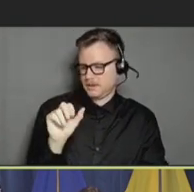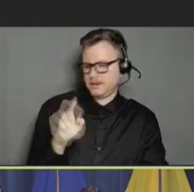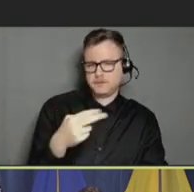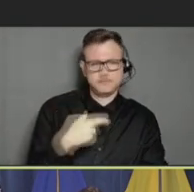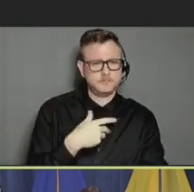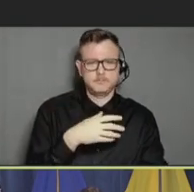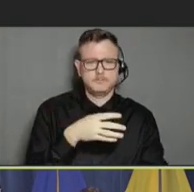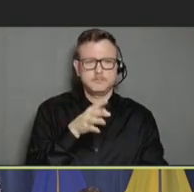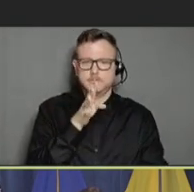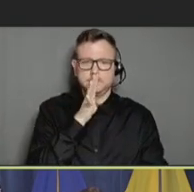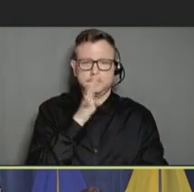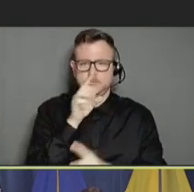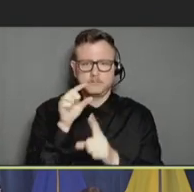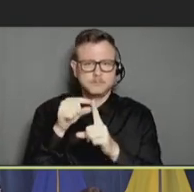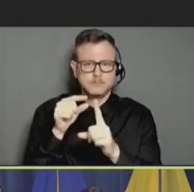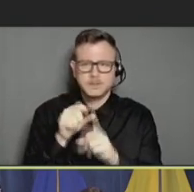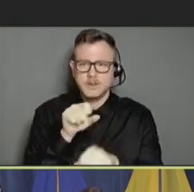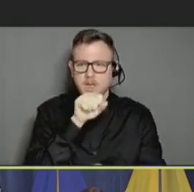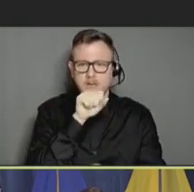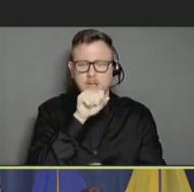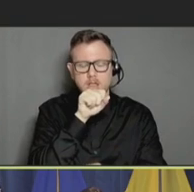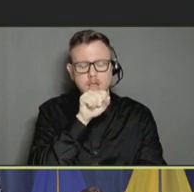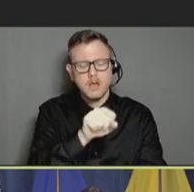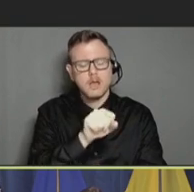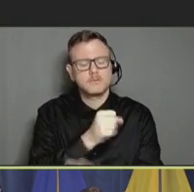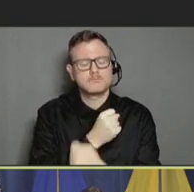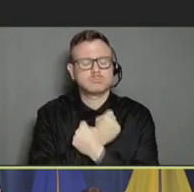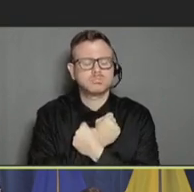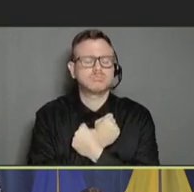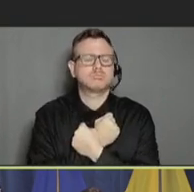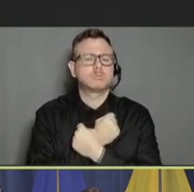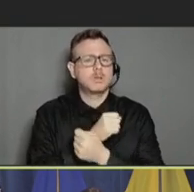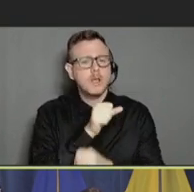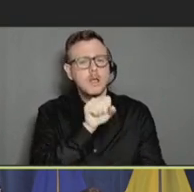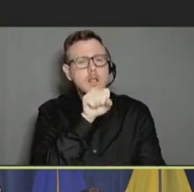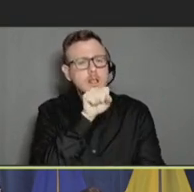with words, but she loves very, very deeply, and she loves her grandma and her grandma